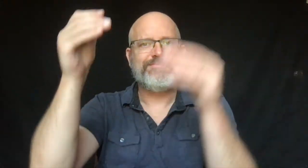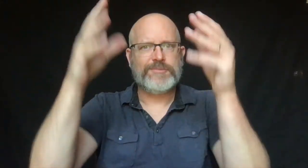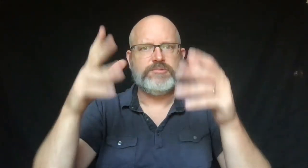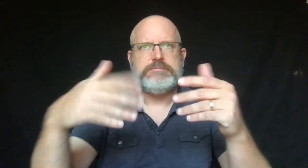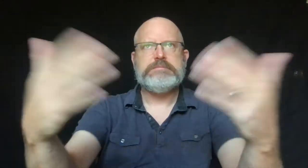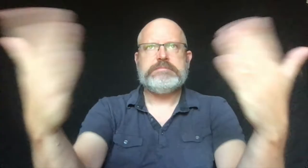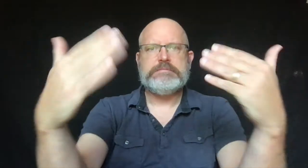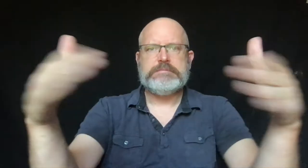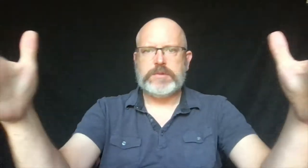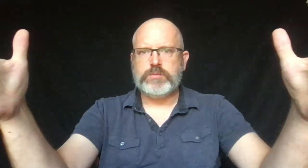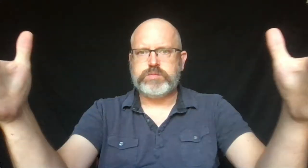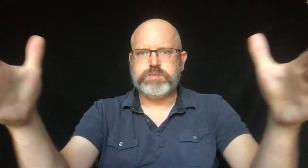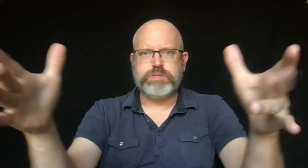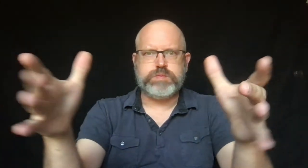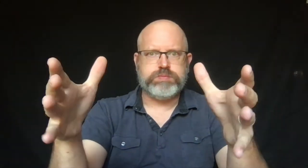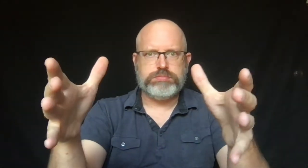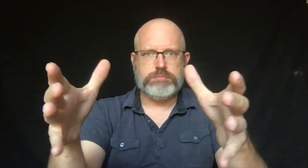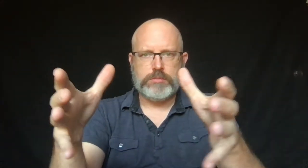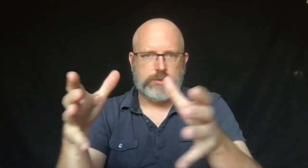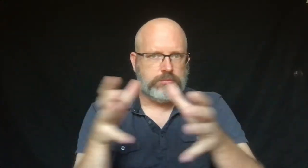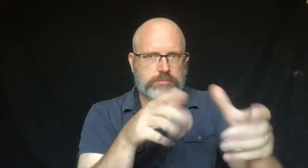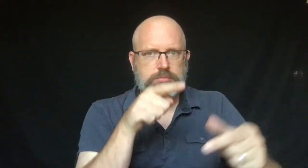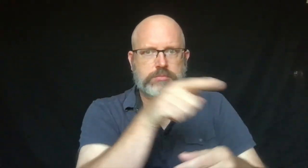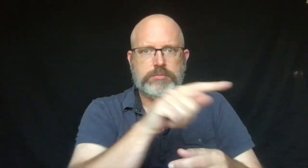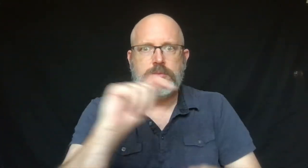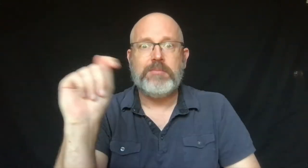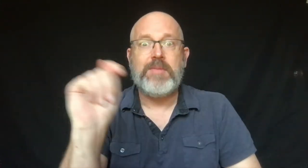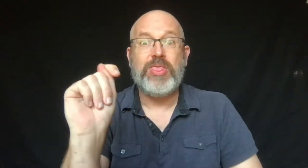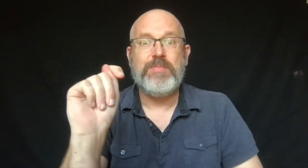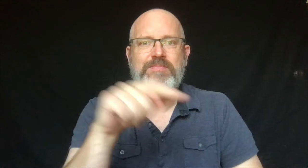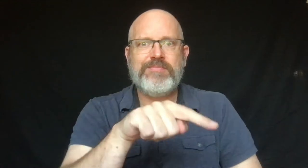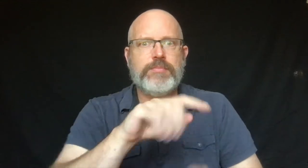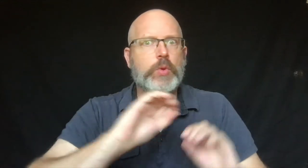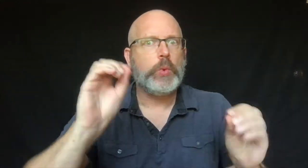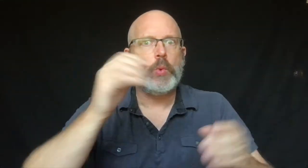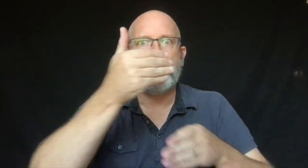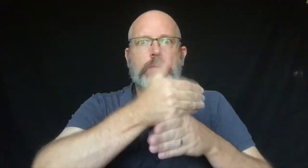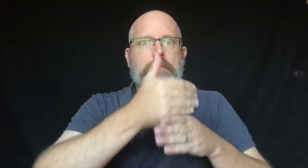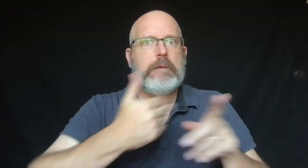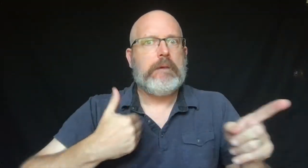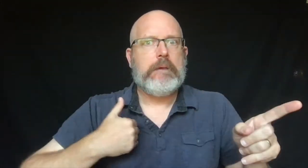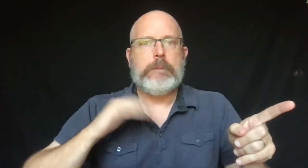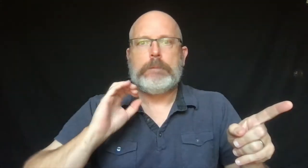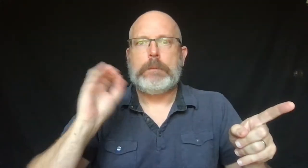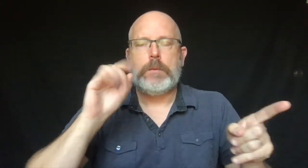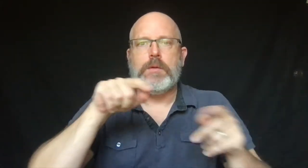At school, Sam's teachers led the children to the bathroom.